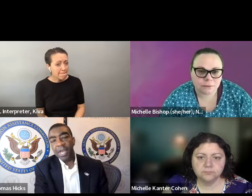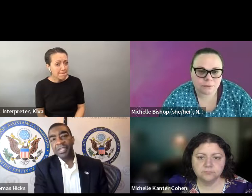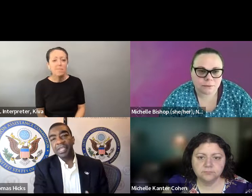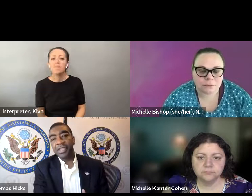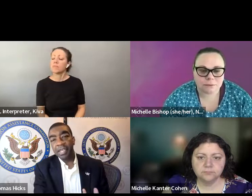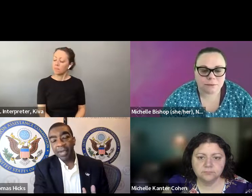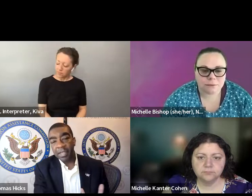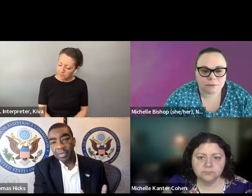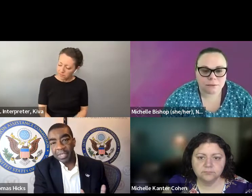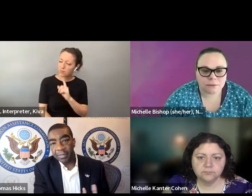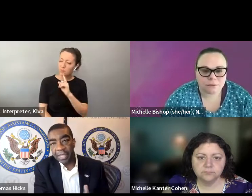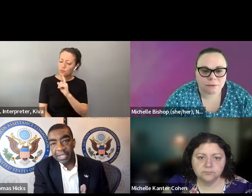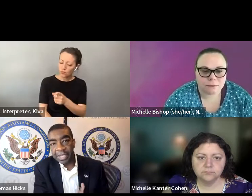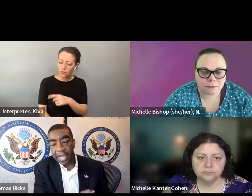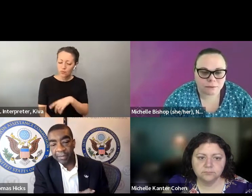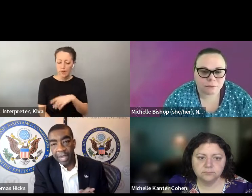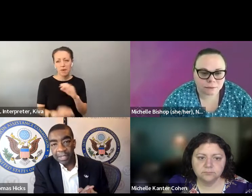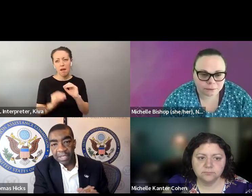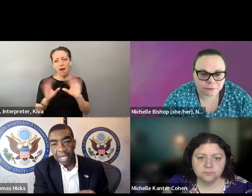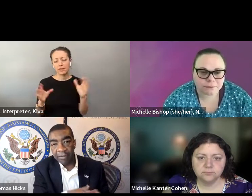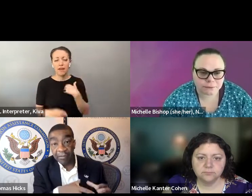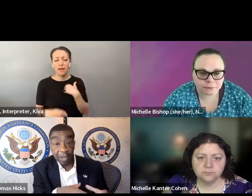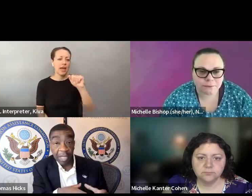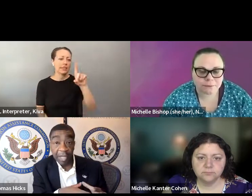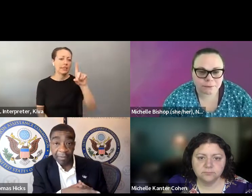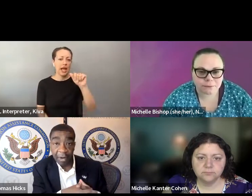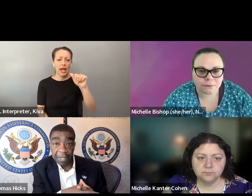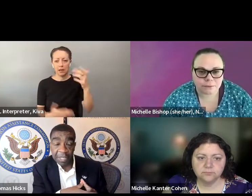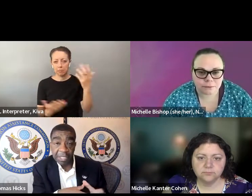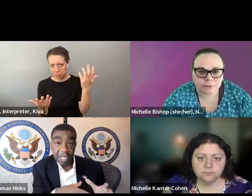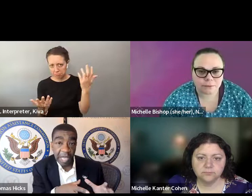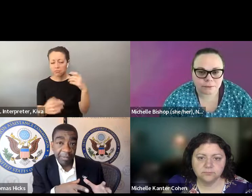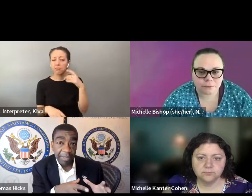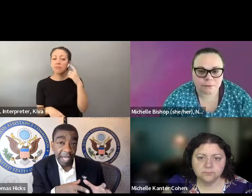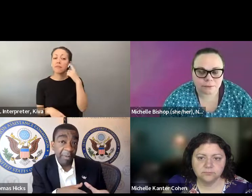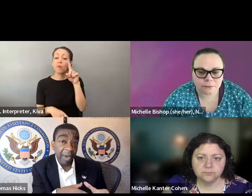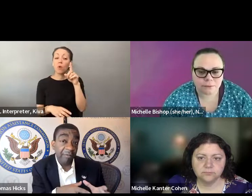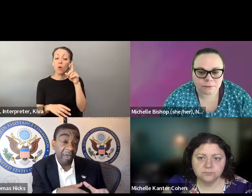on the federal legislation around voting with disability. » Tom: Well, there's